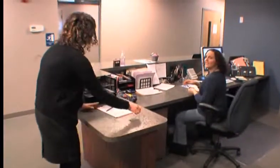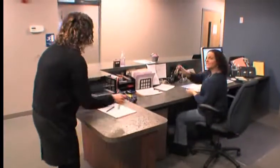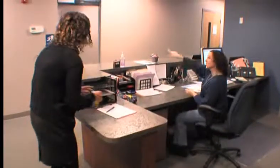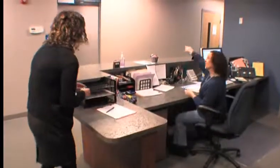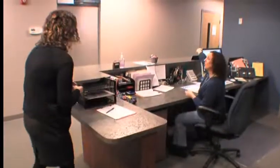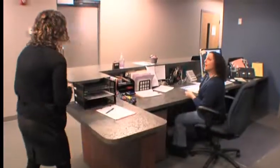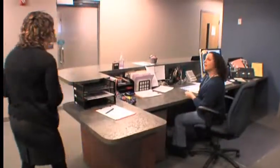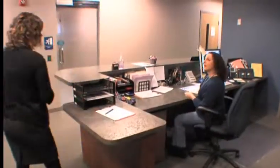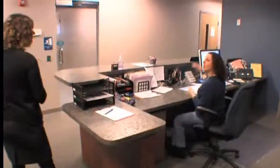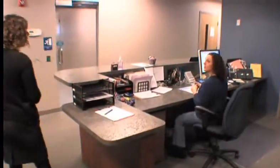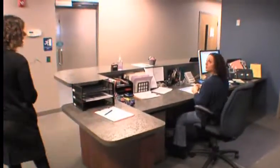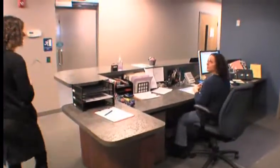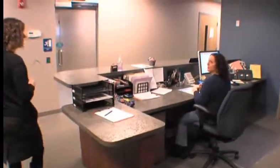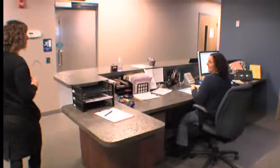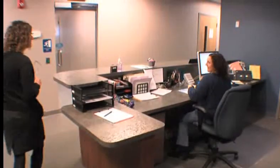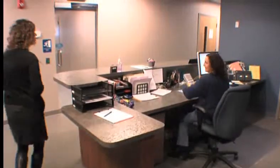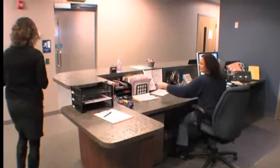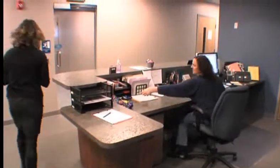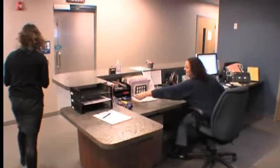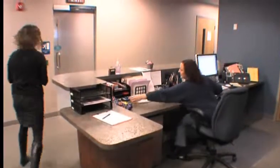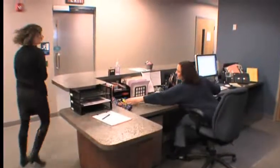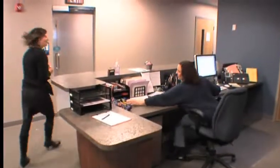SOME OF OUR BUILDINGS--ESPECIALLY OUR SHELTERS--ARE OLDER.